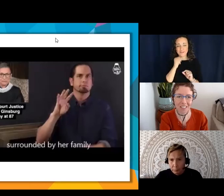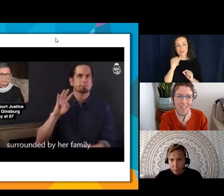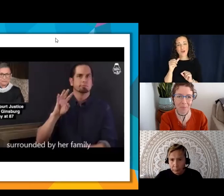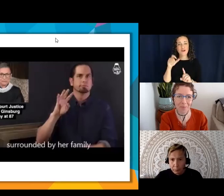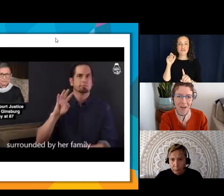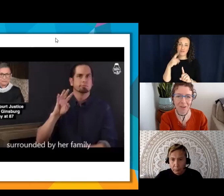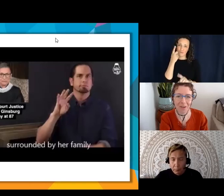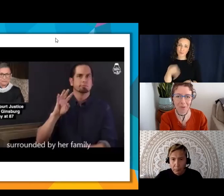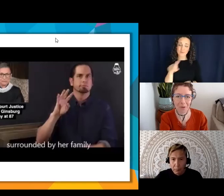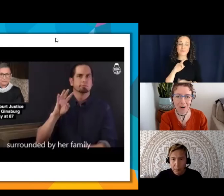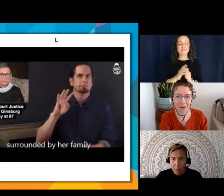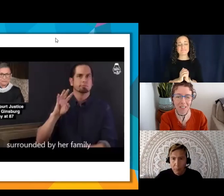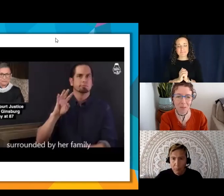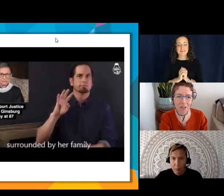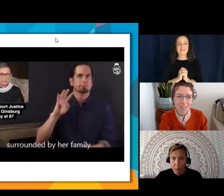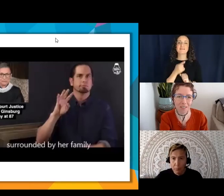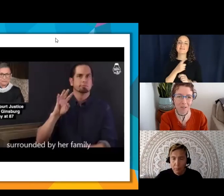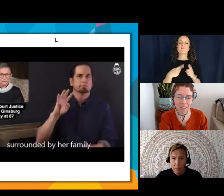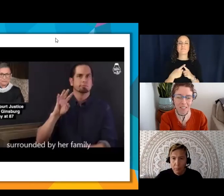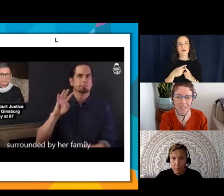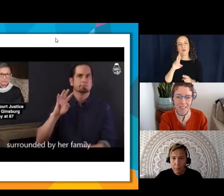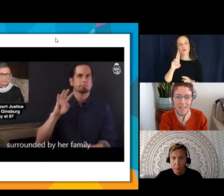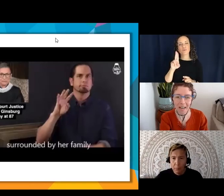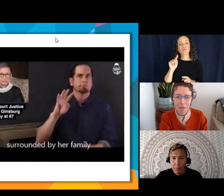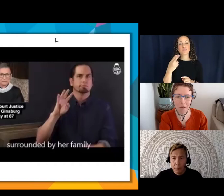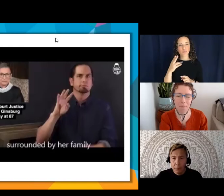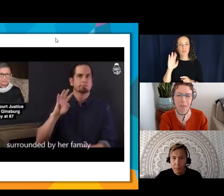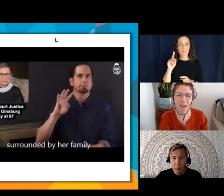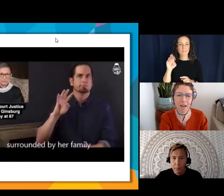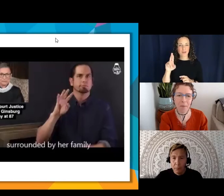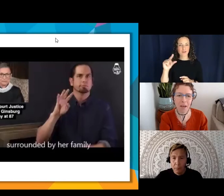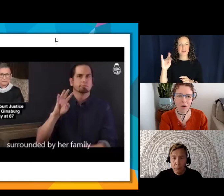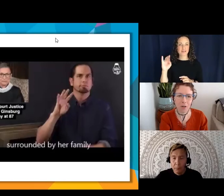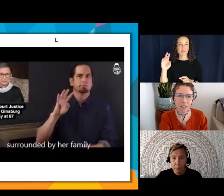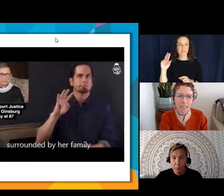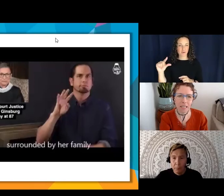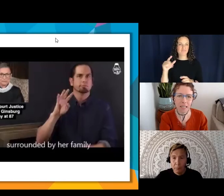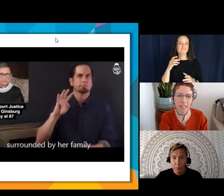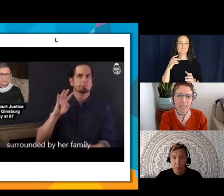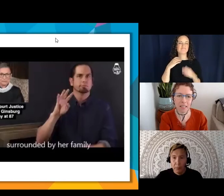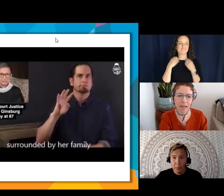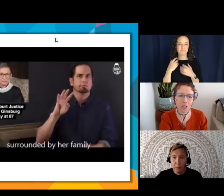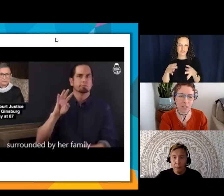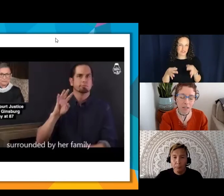clip is about Ruth Bader Ginsburg's recent death and what you're going to see is actually